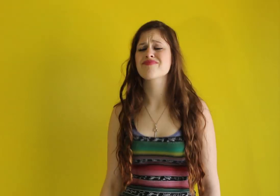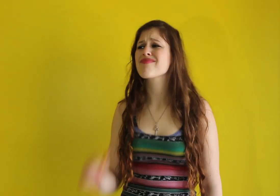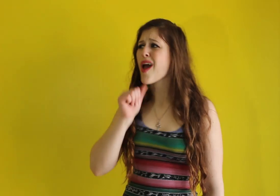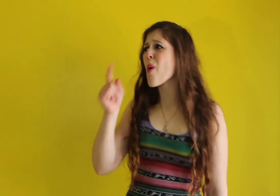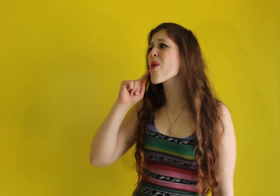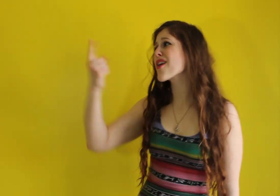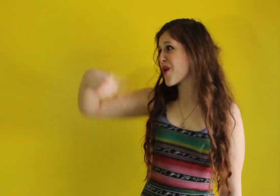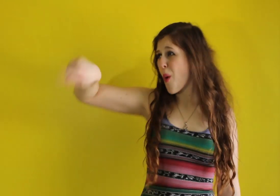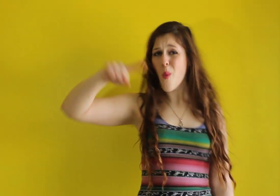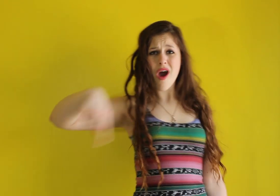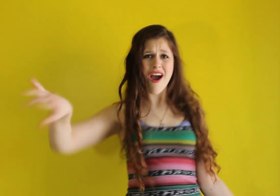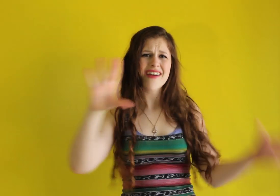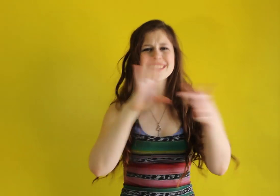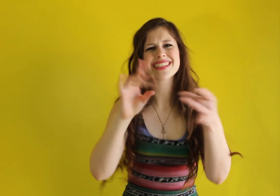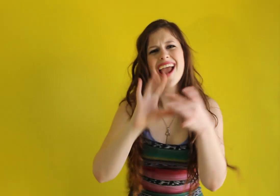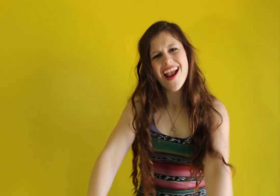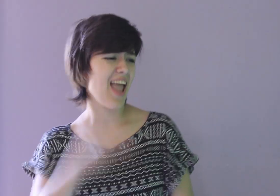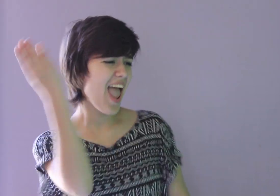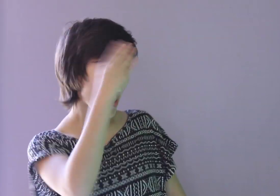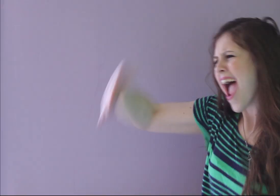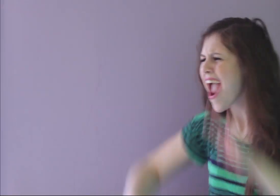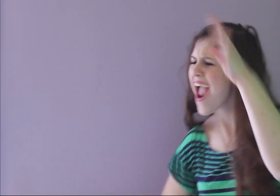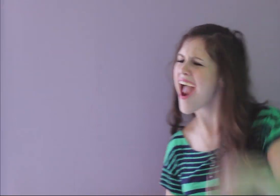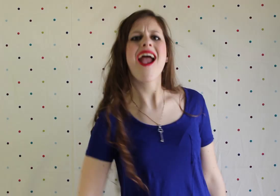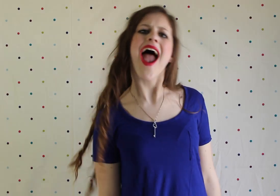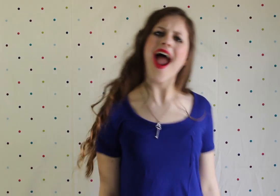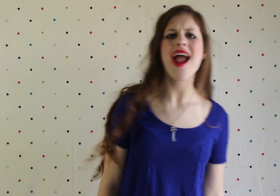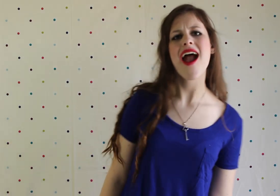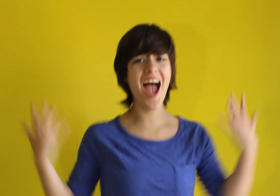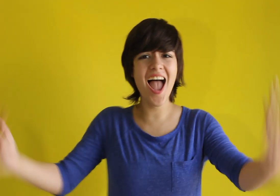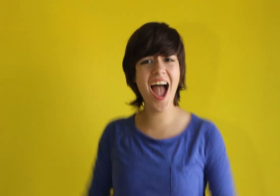I don't hear no one saying "hey hey, hey hey, hey hey, hey hey"